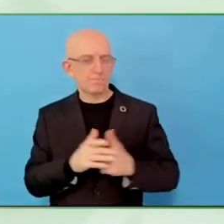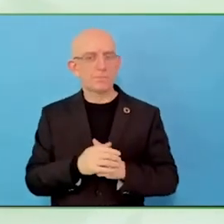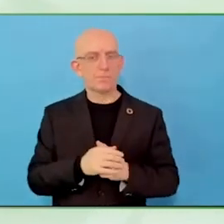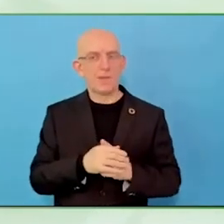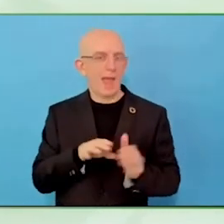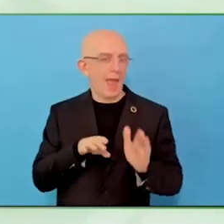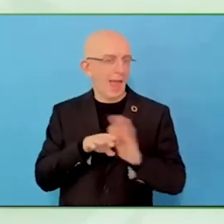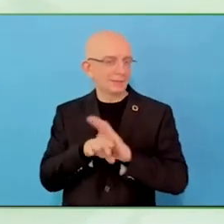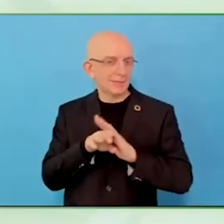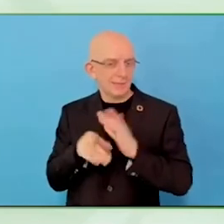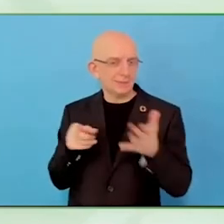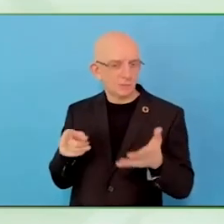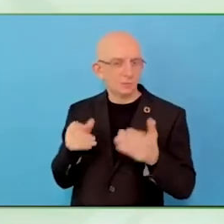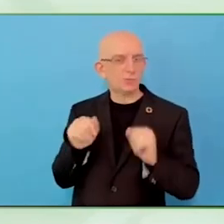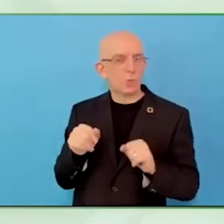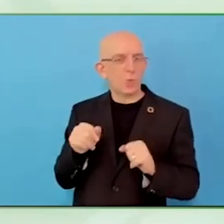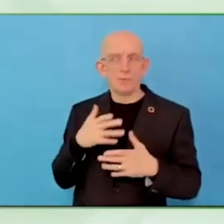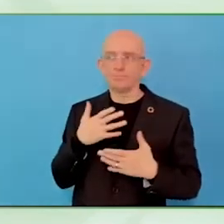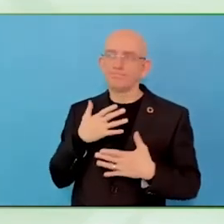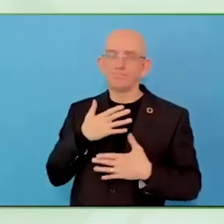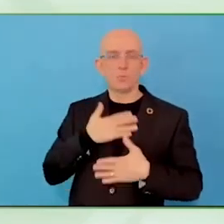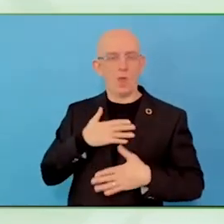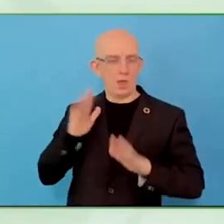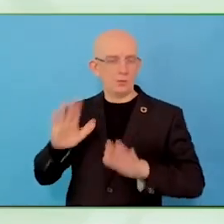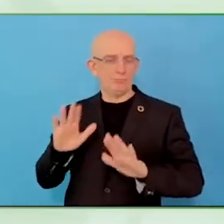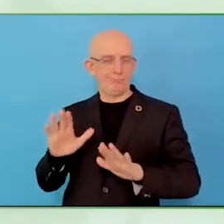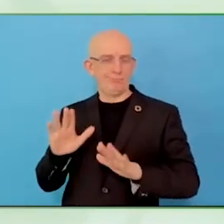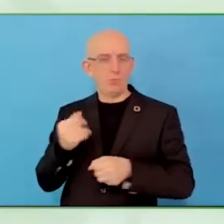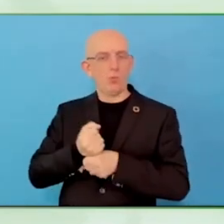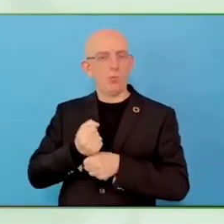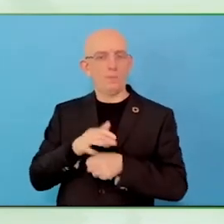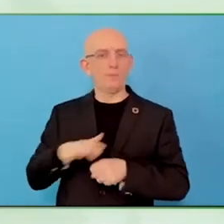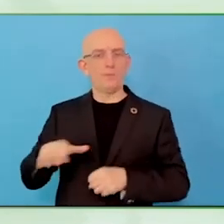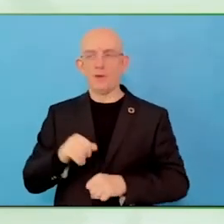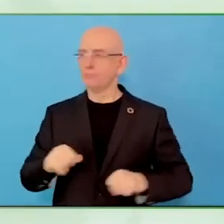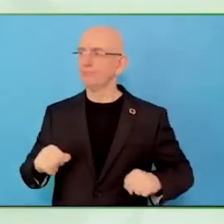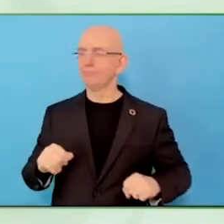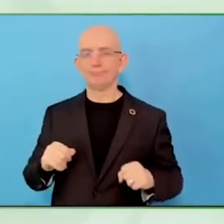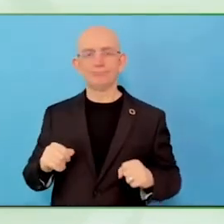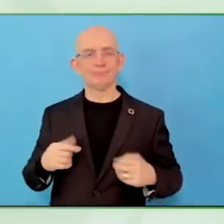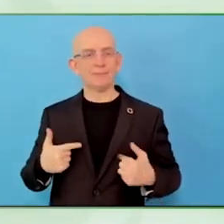All the business owners, you should do that. That is my message.